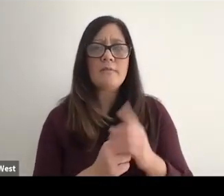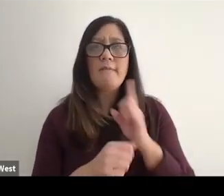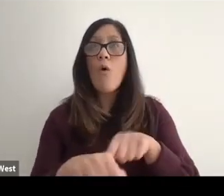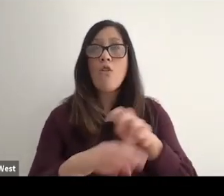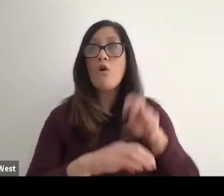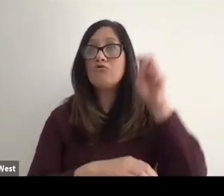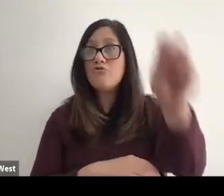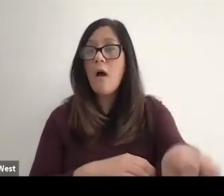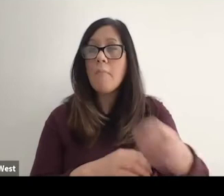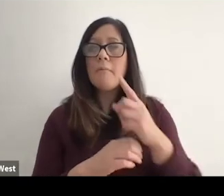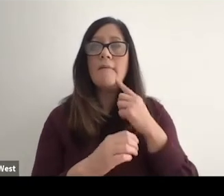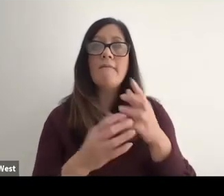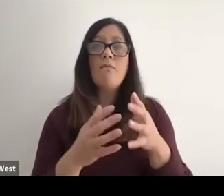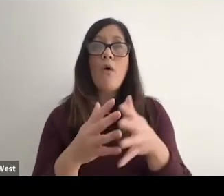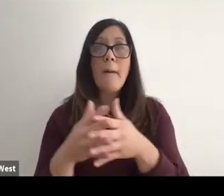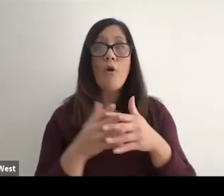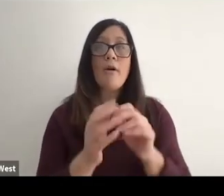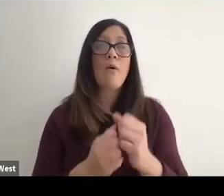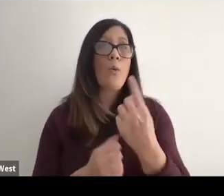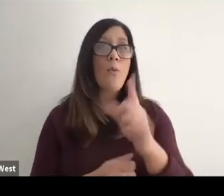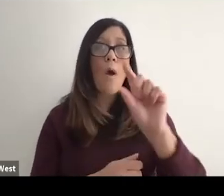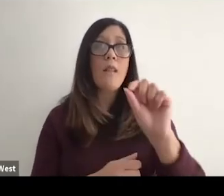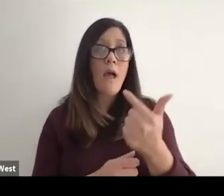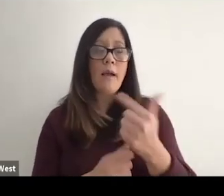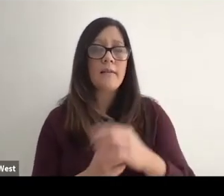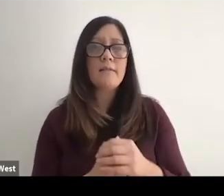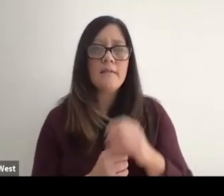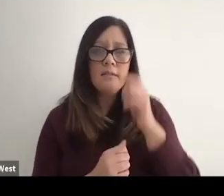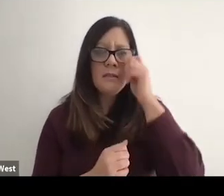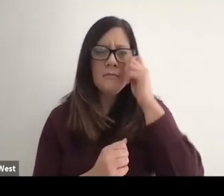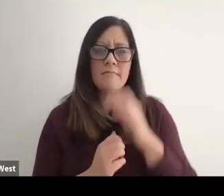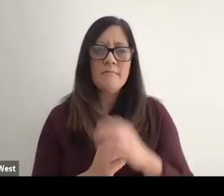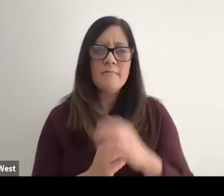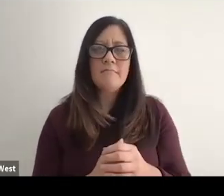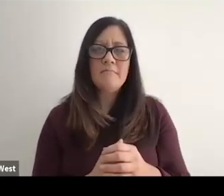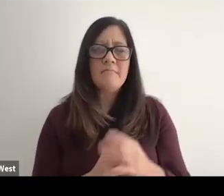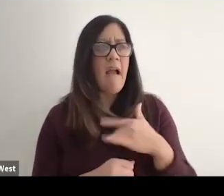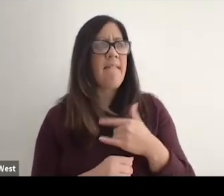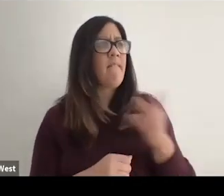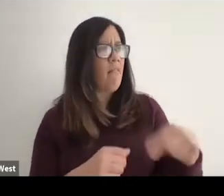the long jump for America with one leg. I thought I should be written